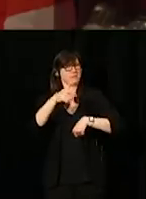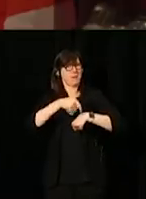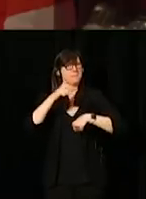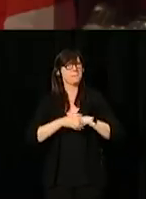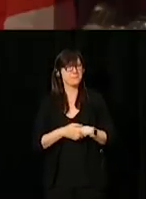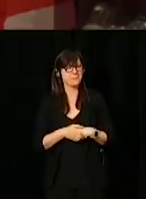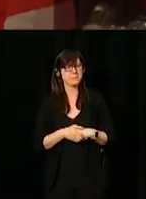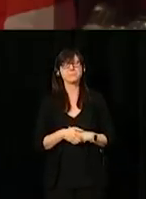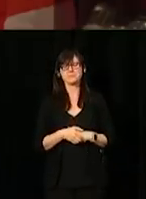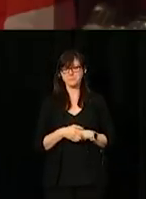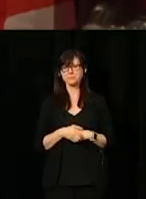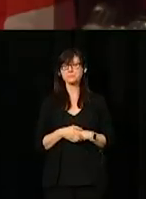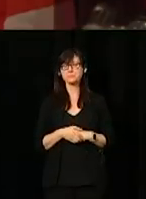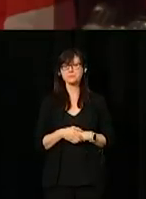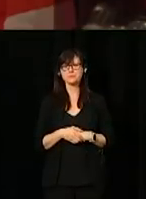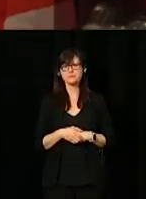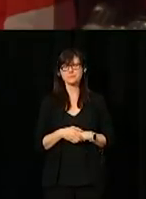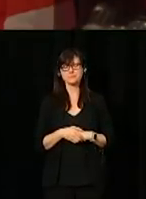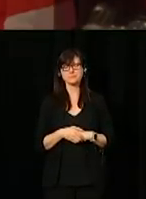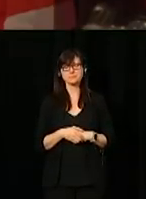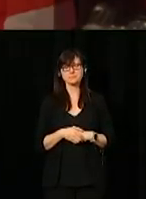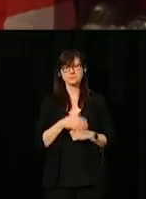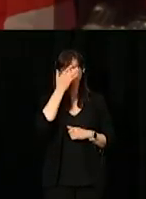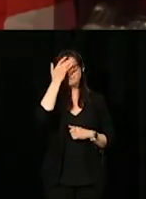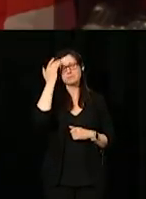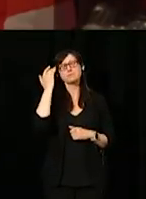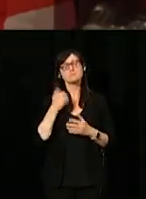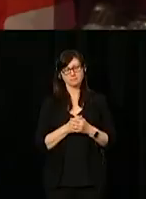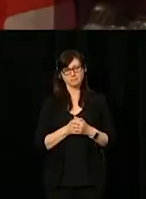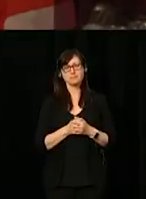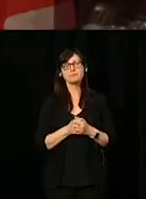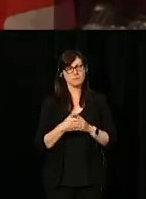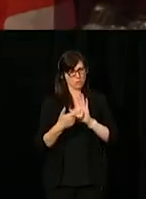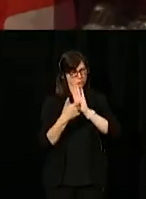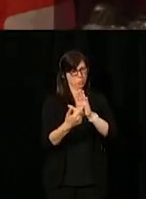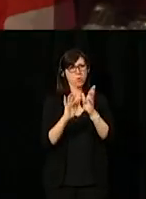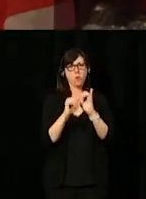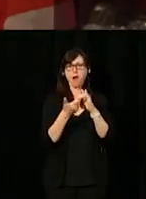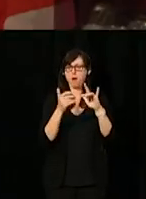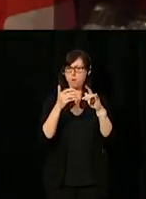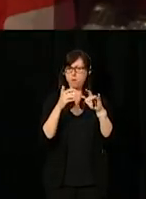[Speaking in French] [Translator:] This reflects the importance of accessibility in society